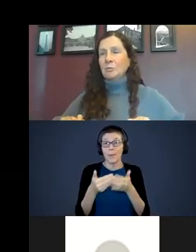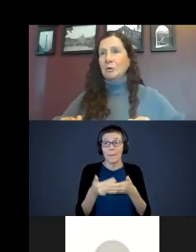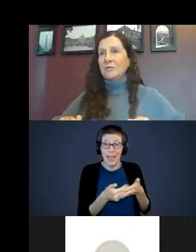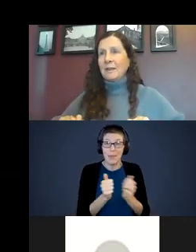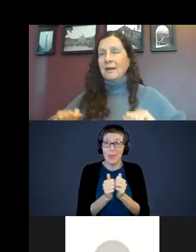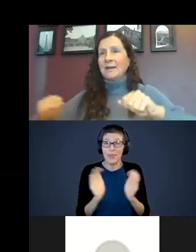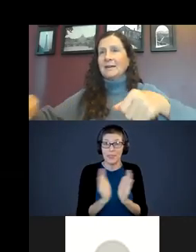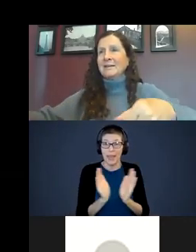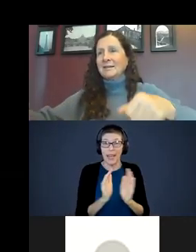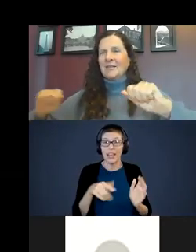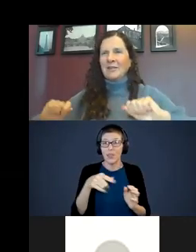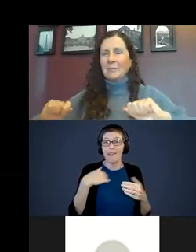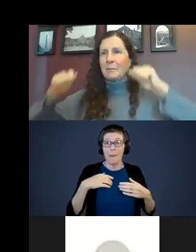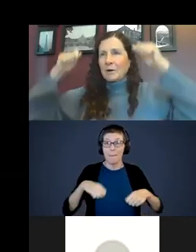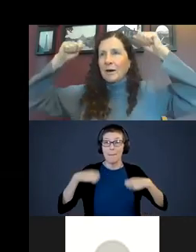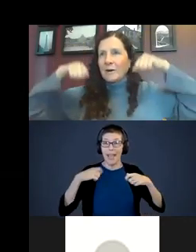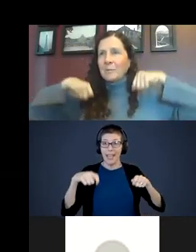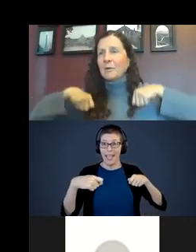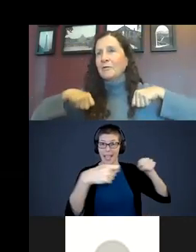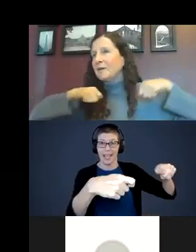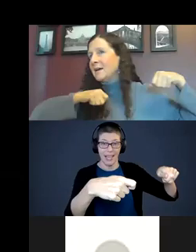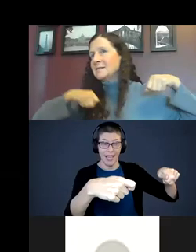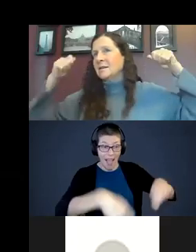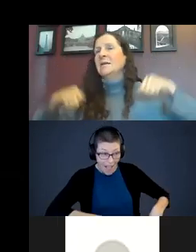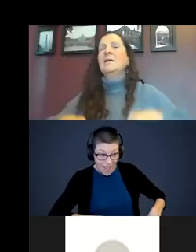move the blanket, cover them up, cover your own face and then as they get older, they will play